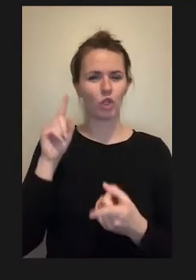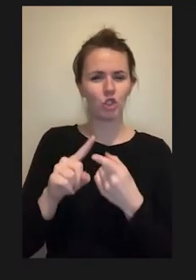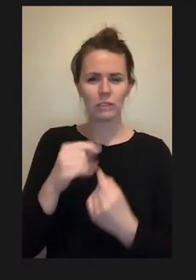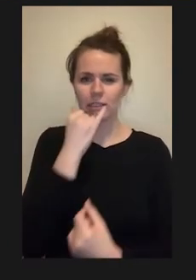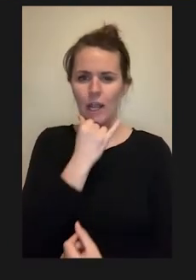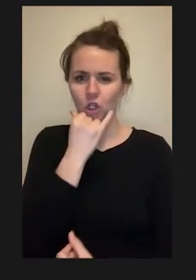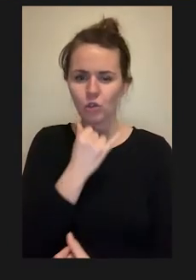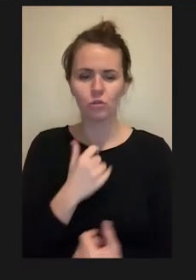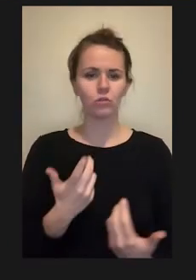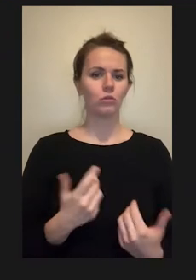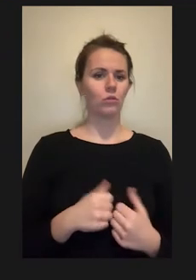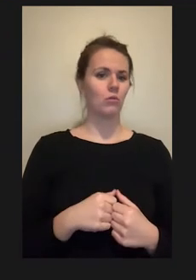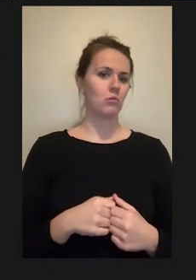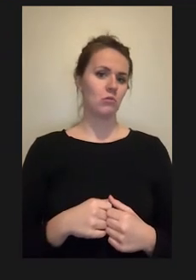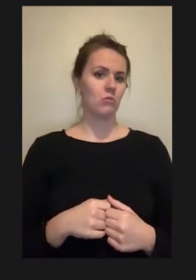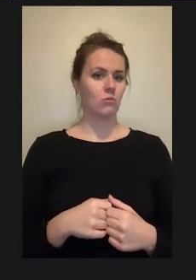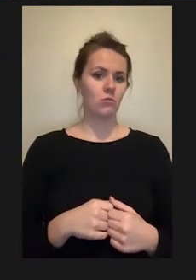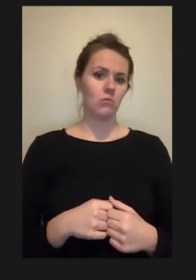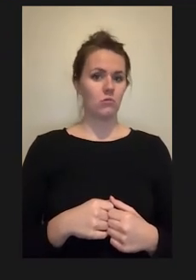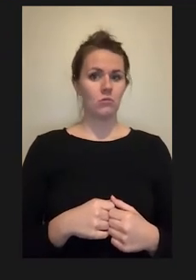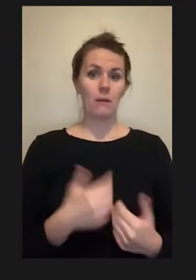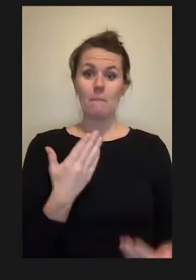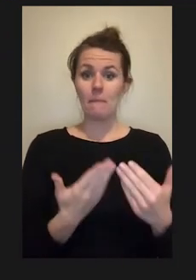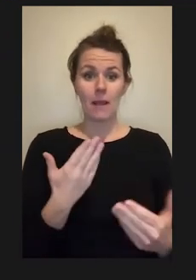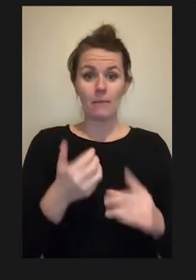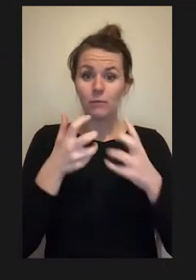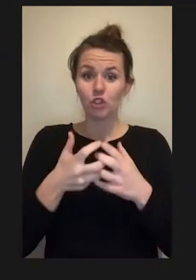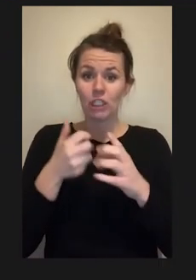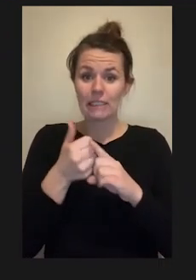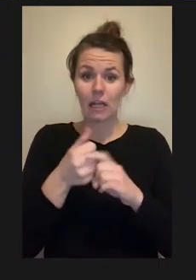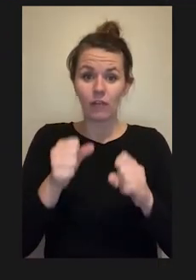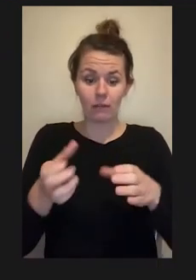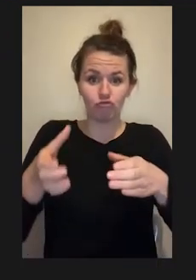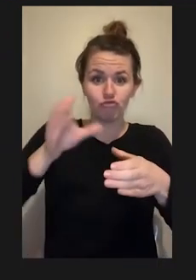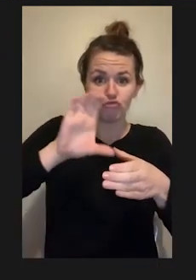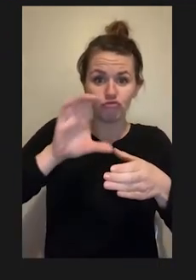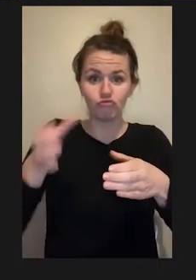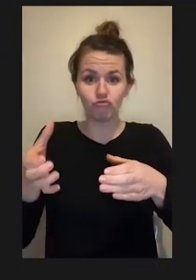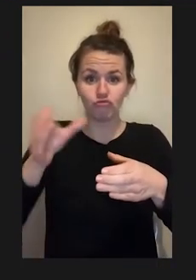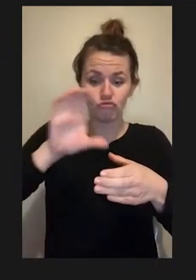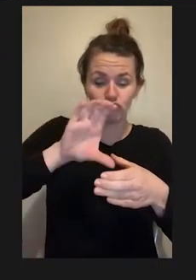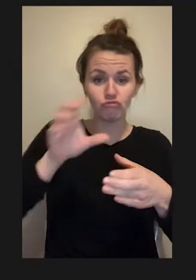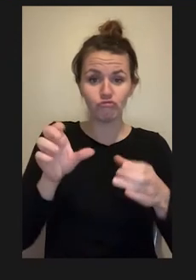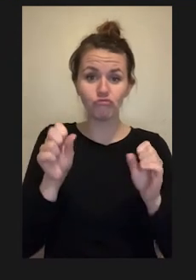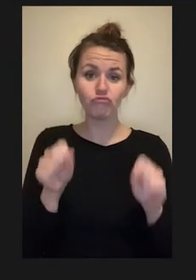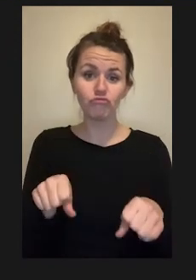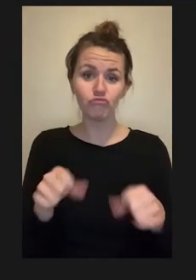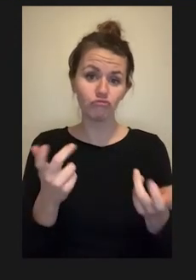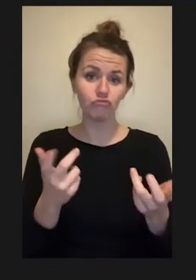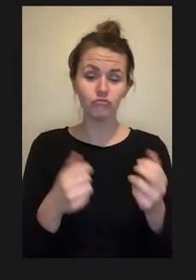manipulating glassware for pouring solutions from one container to the next.